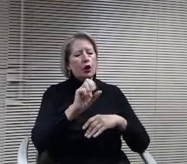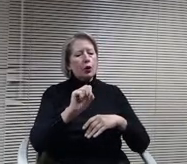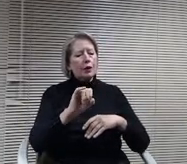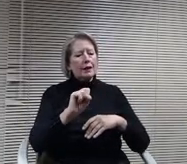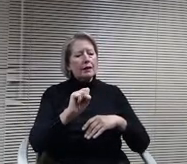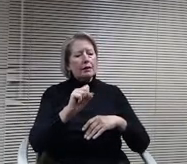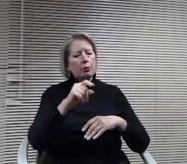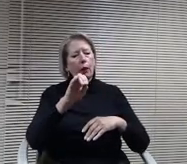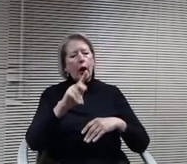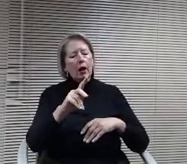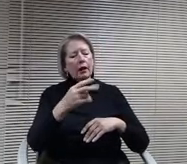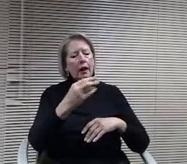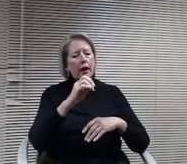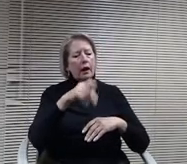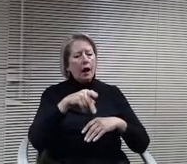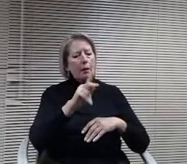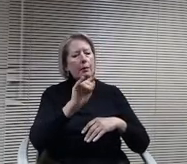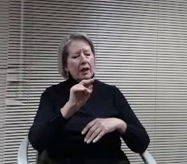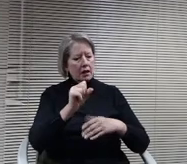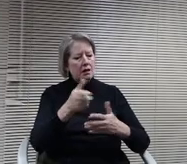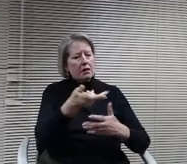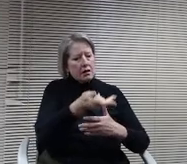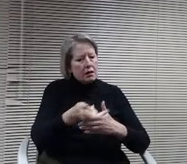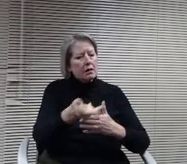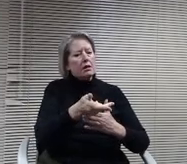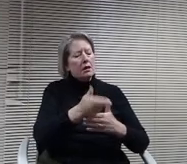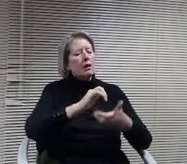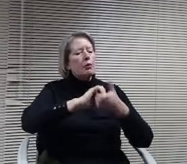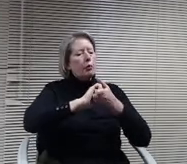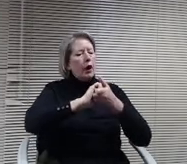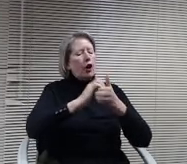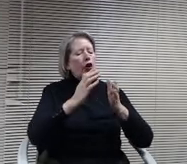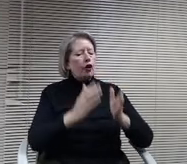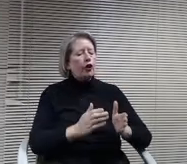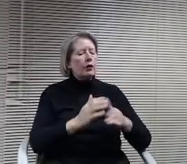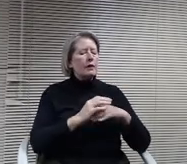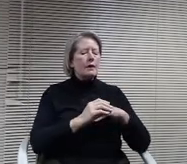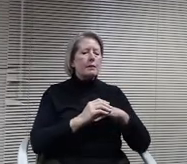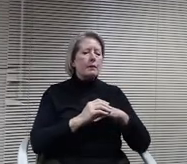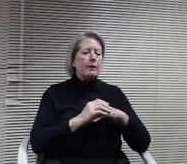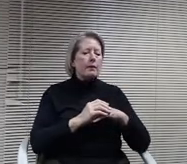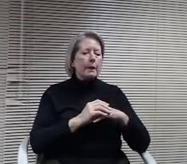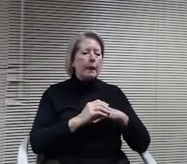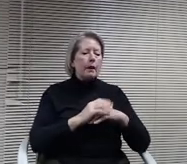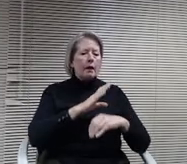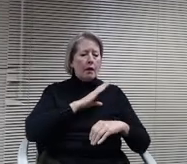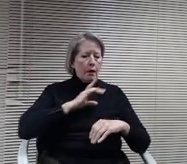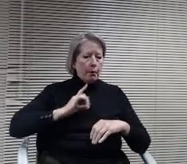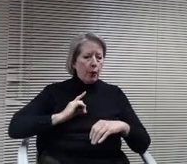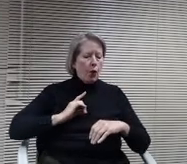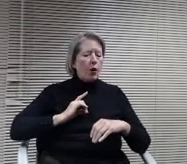program, and I think that, you know, as a as a board and as a district we've talked for such a